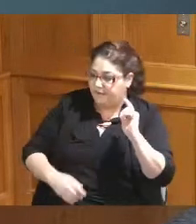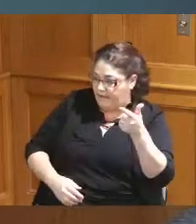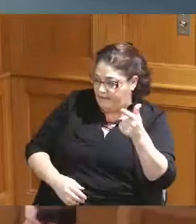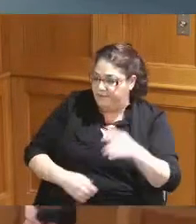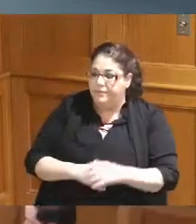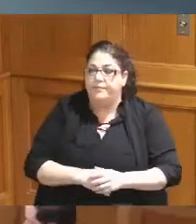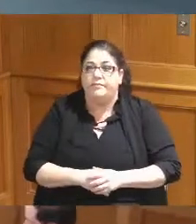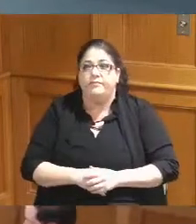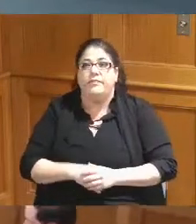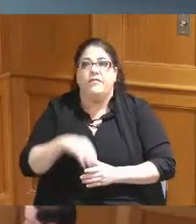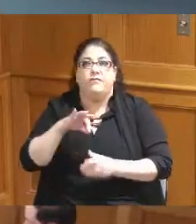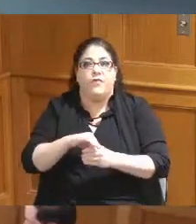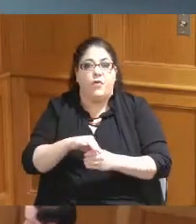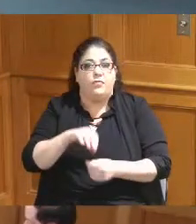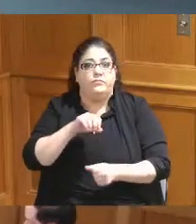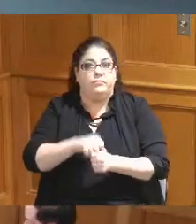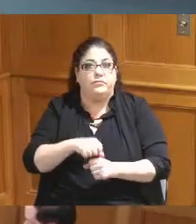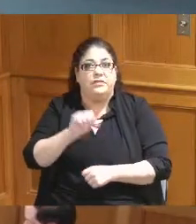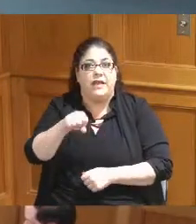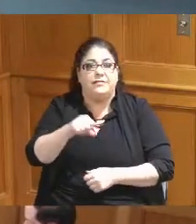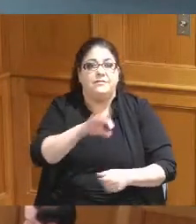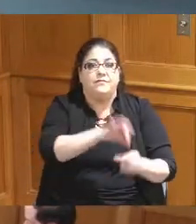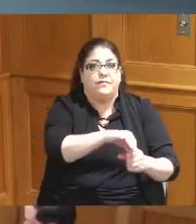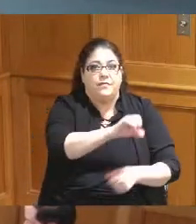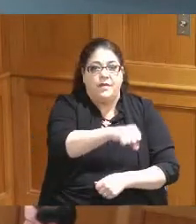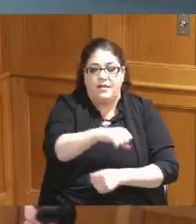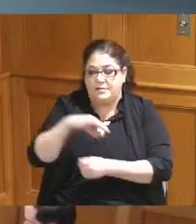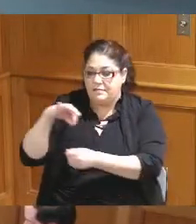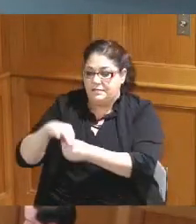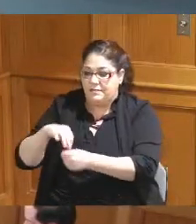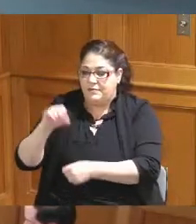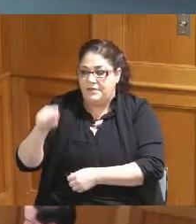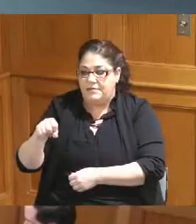Commissioner Reece yes Commissioner Driehaus yes Commissioner Summerow Dumas yes